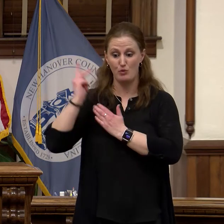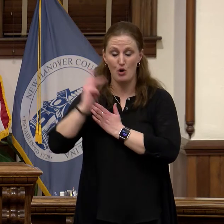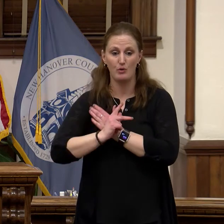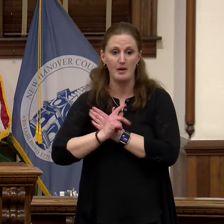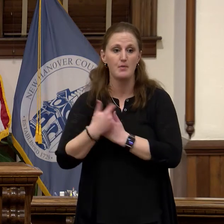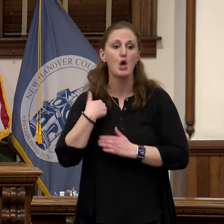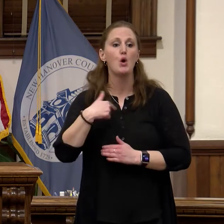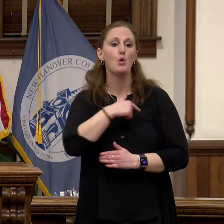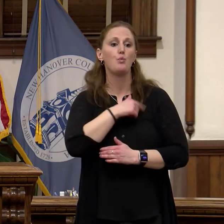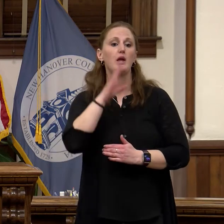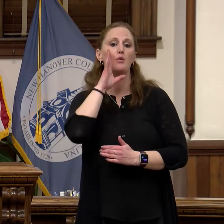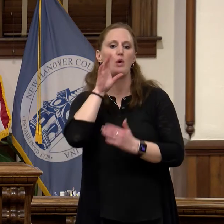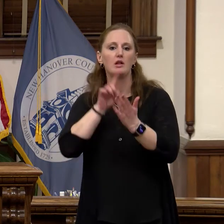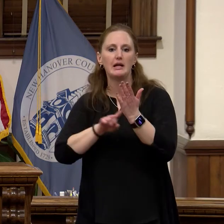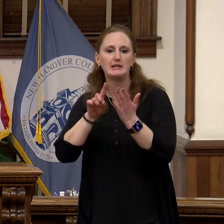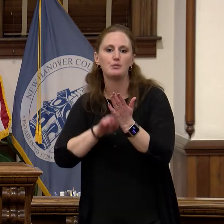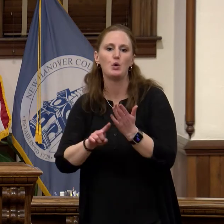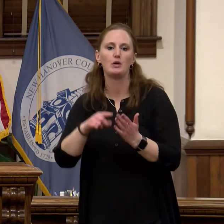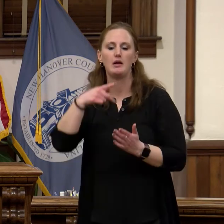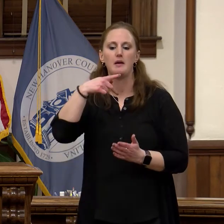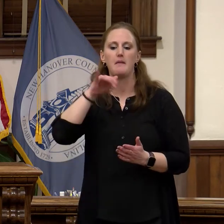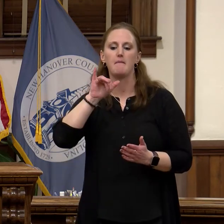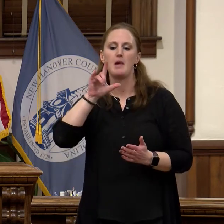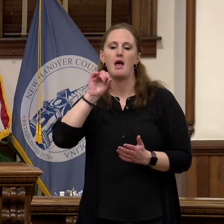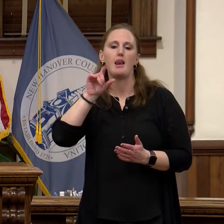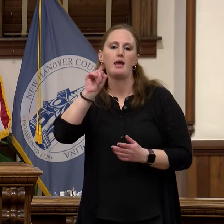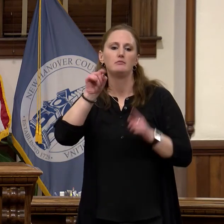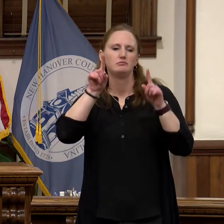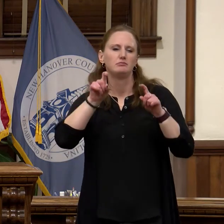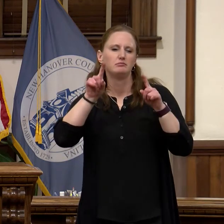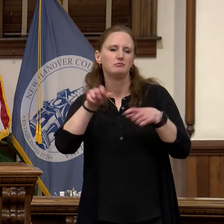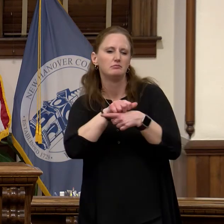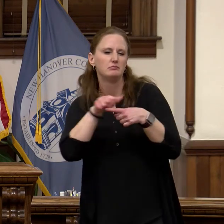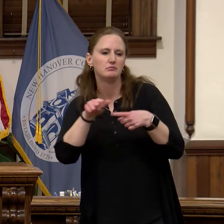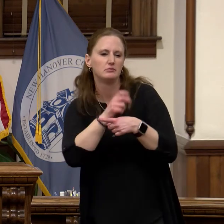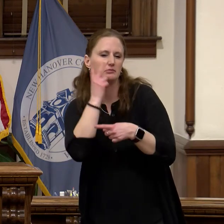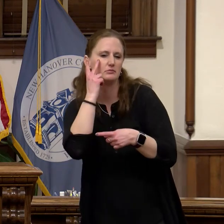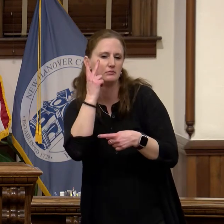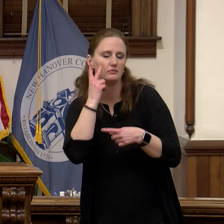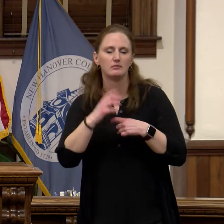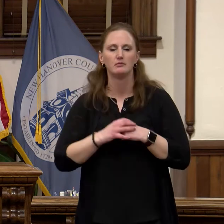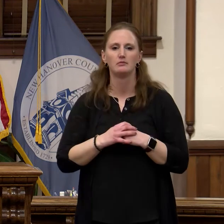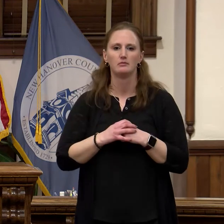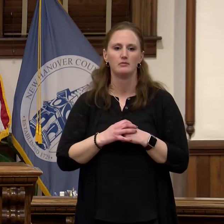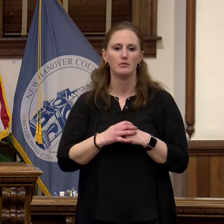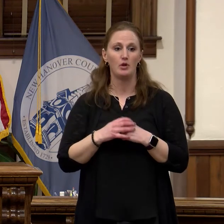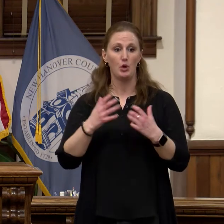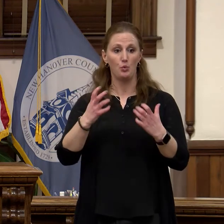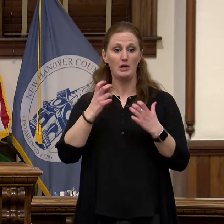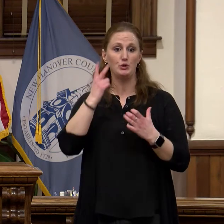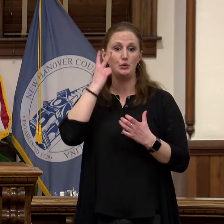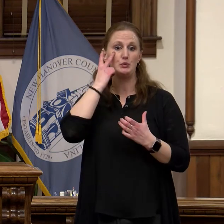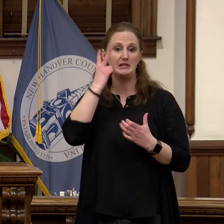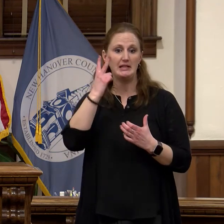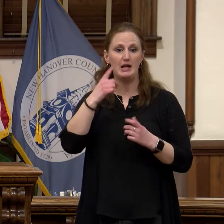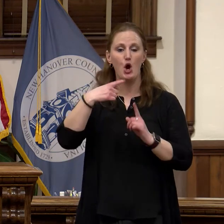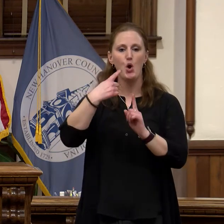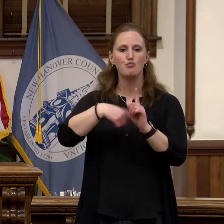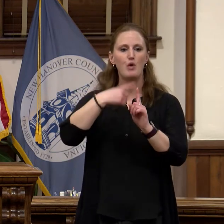going to explore a pilot program to fund rental gap assistance for moderate